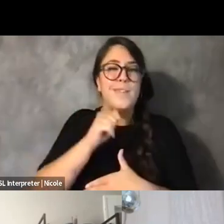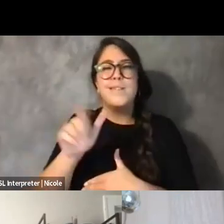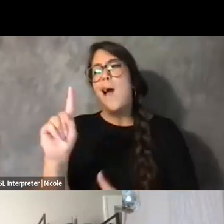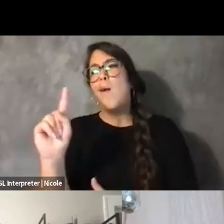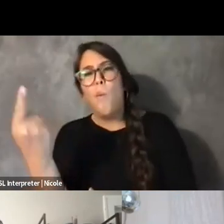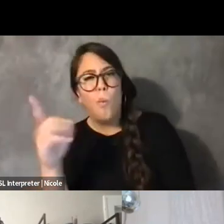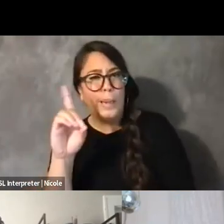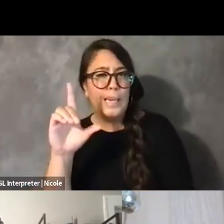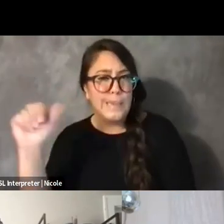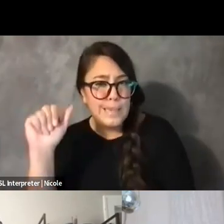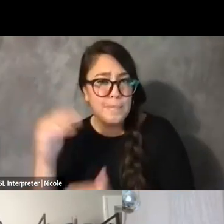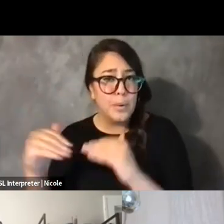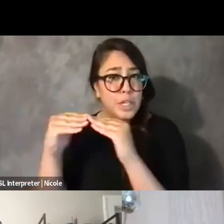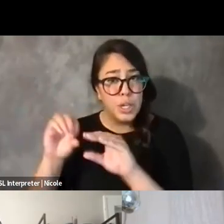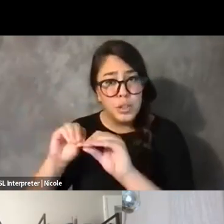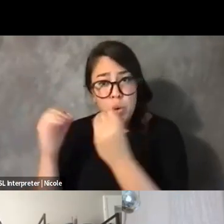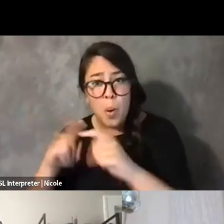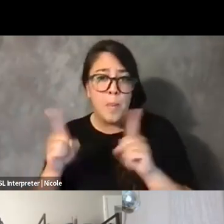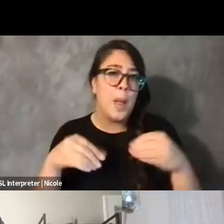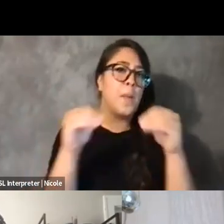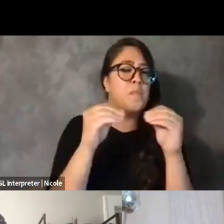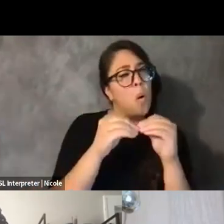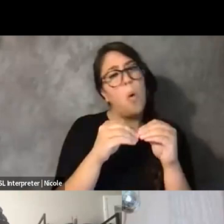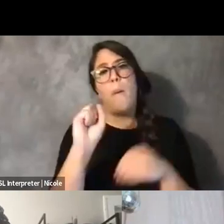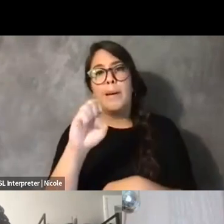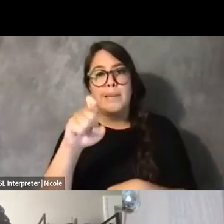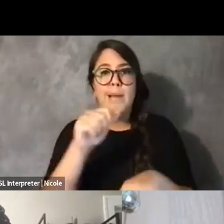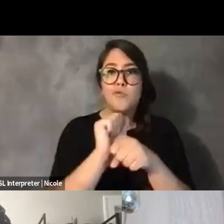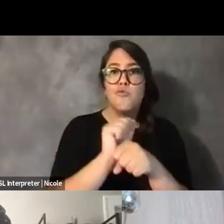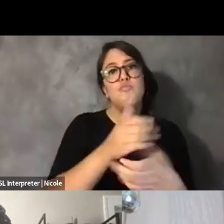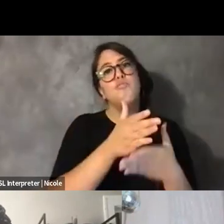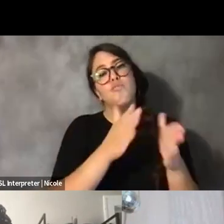This is a sex workers' rights, policy advocacy, mutual aid organization.